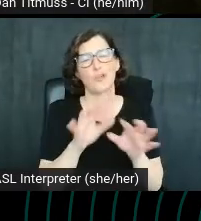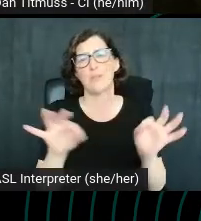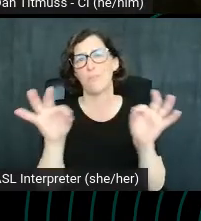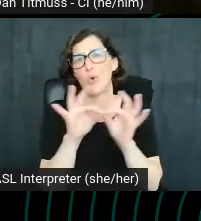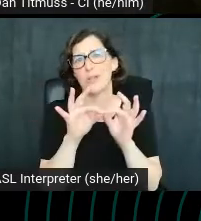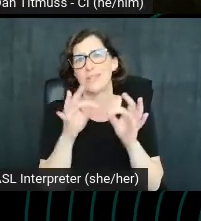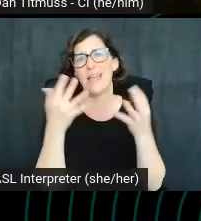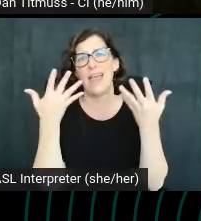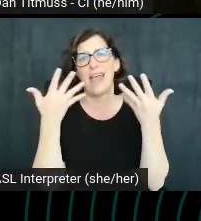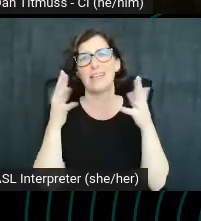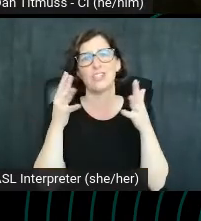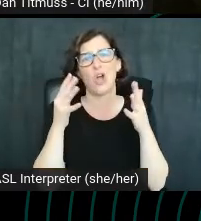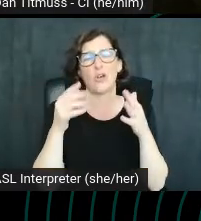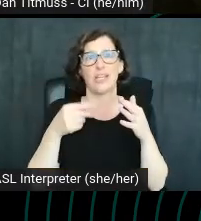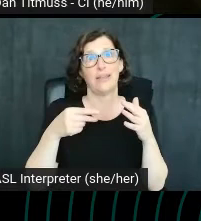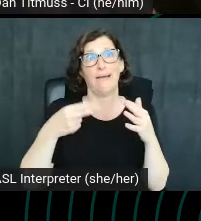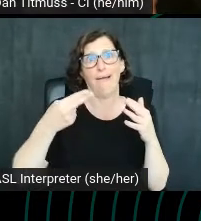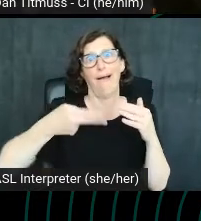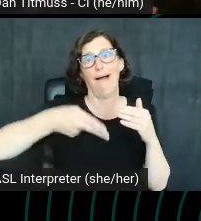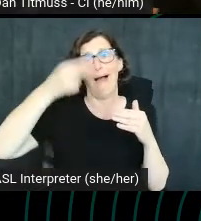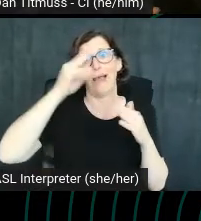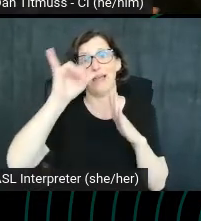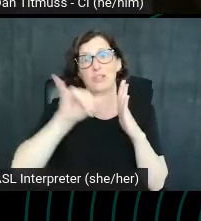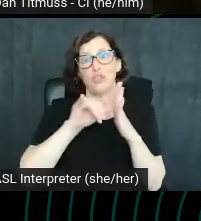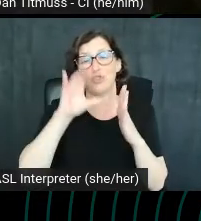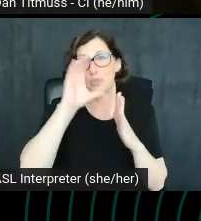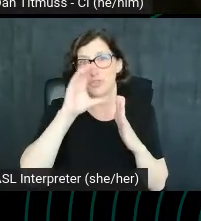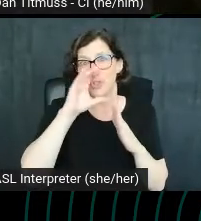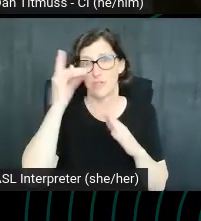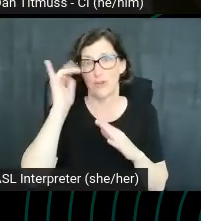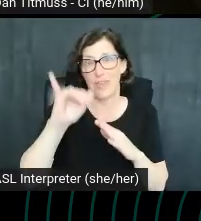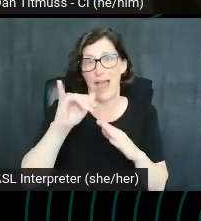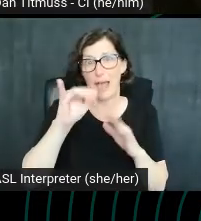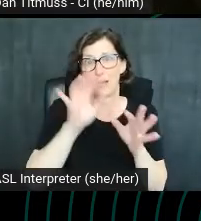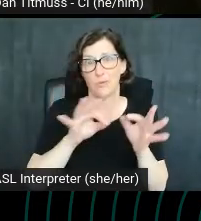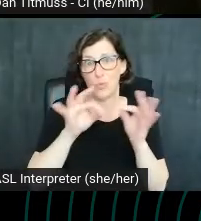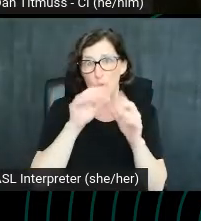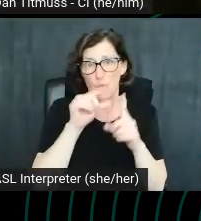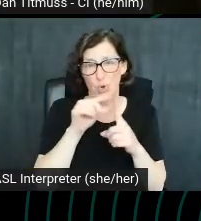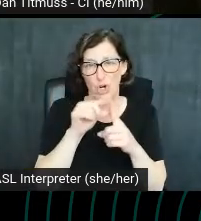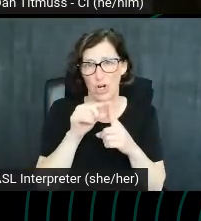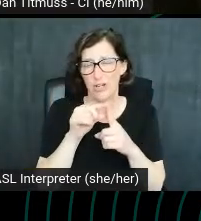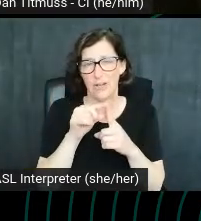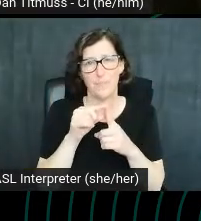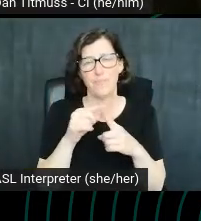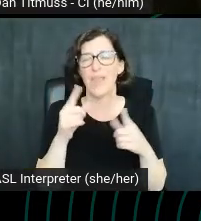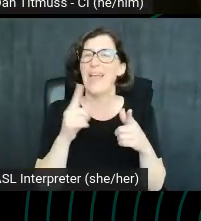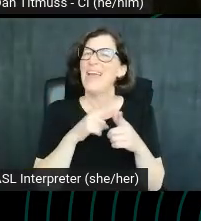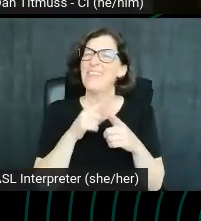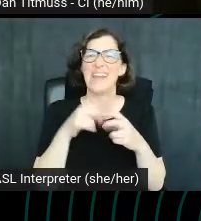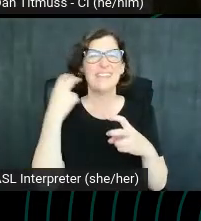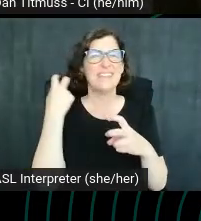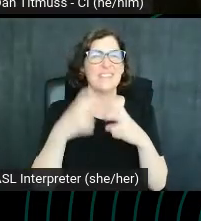pretty highly on the YouTube SERP for this for this keyword, then it's going to be difficult for us to rank.